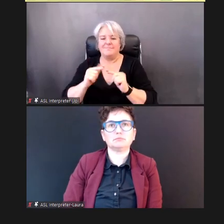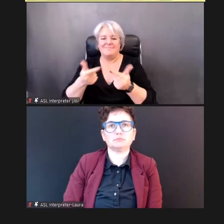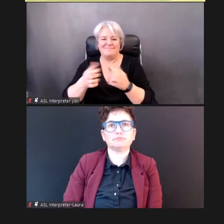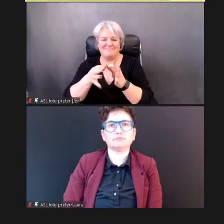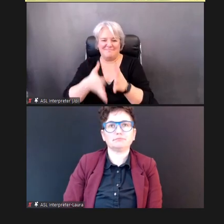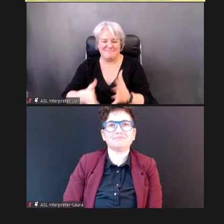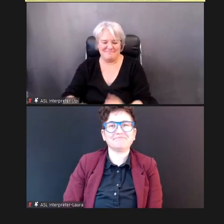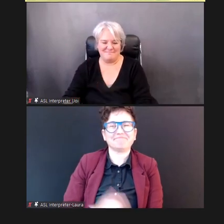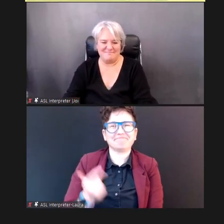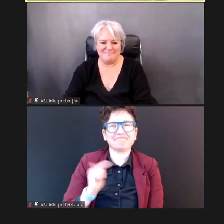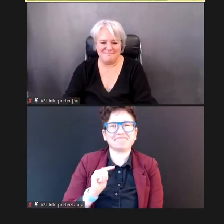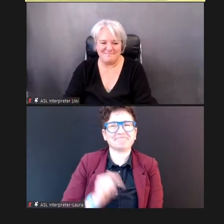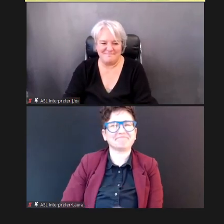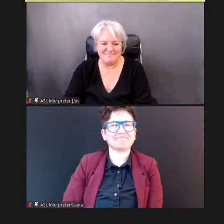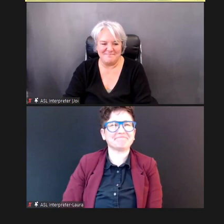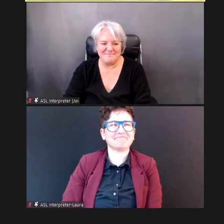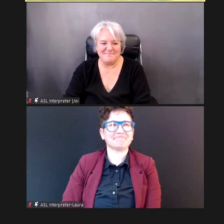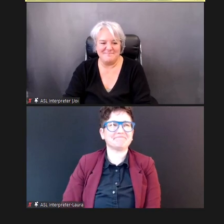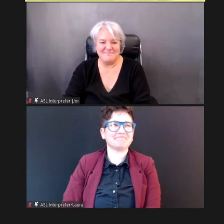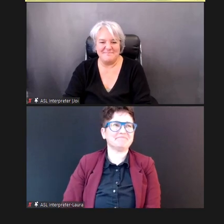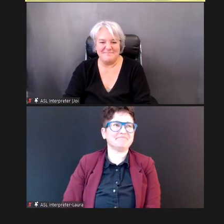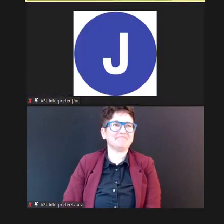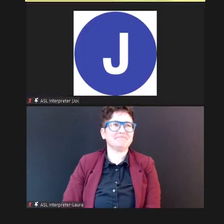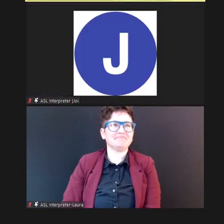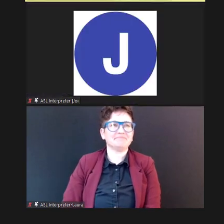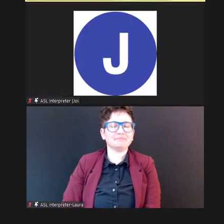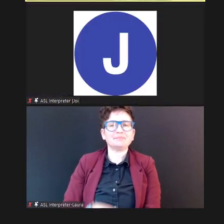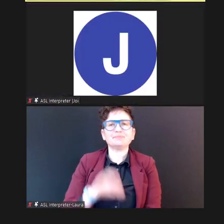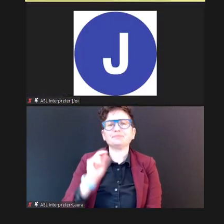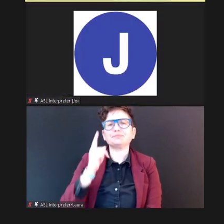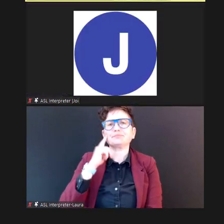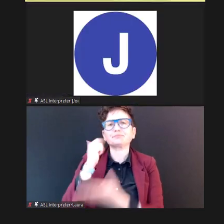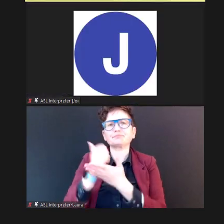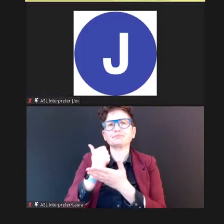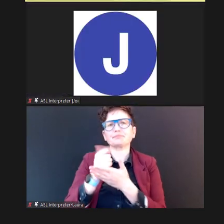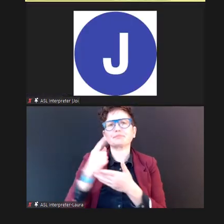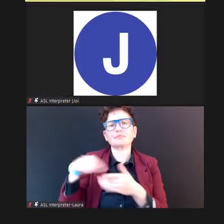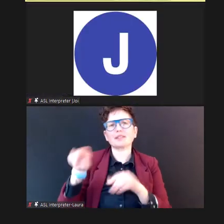(Slide advances) so in helping families to....